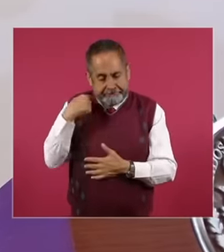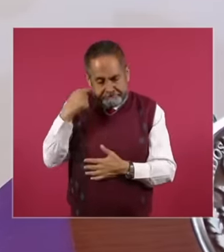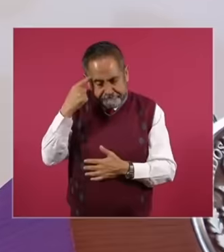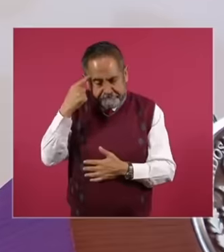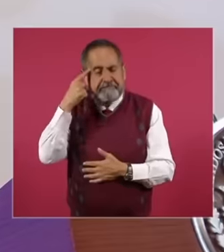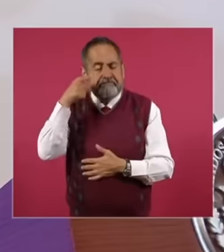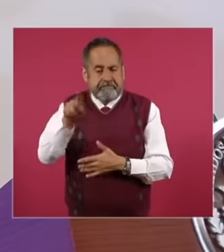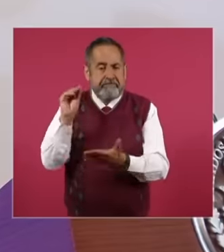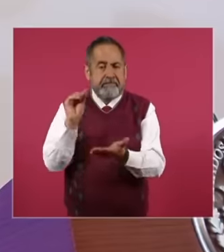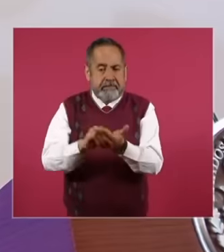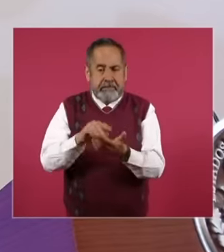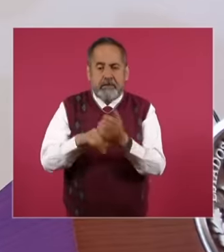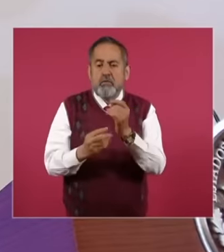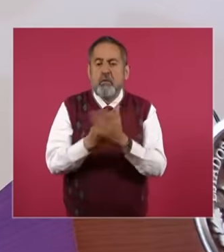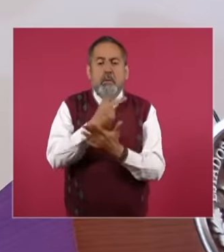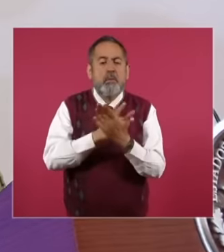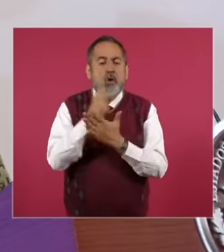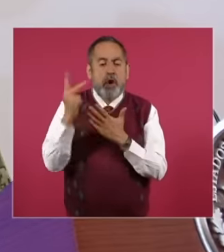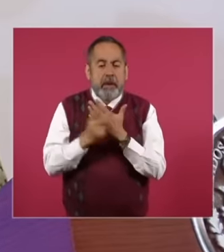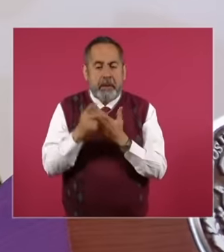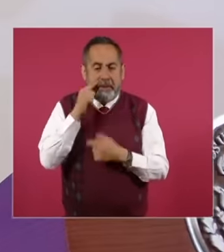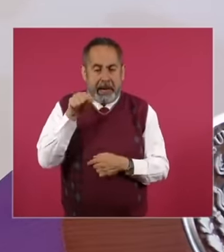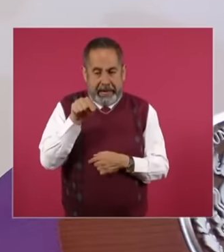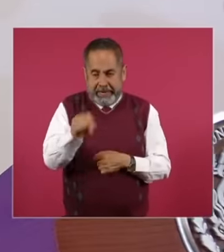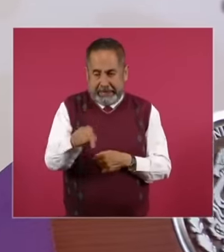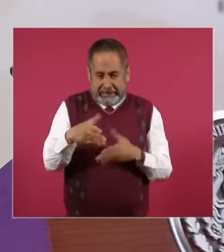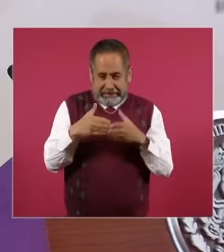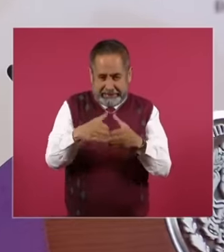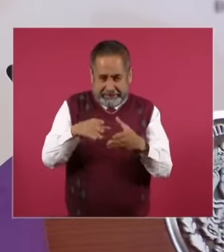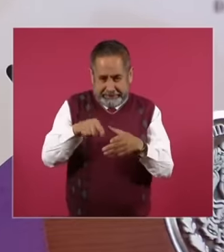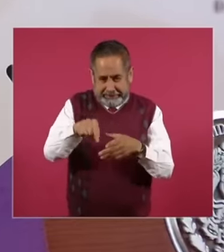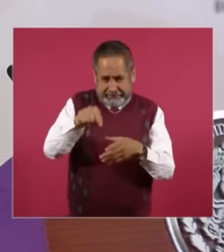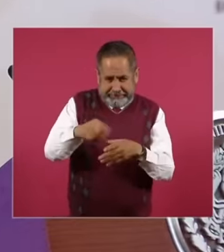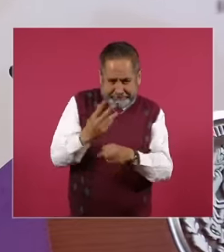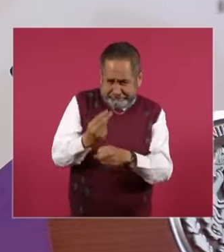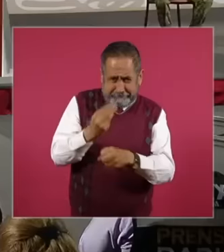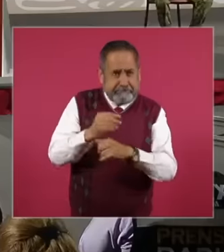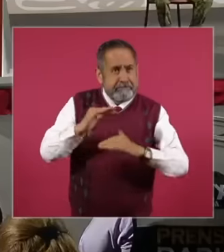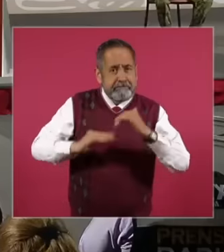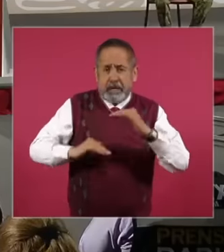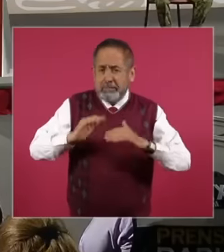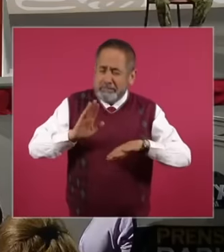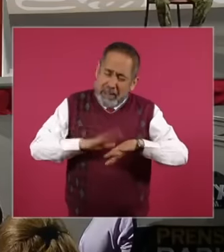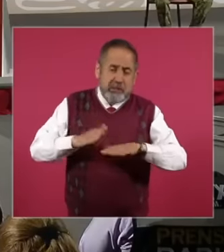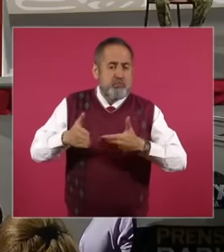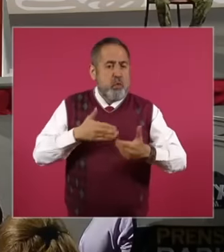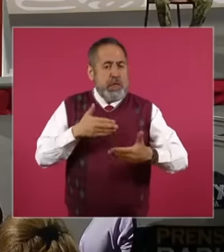for the modernization of our units this was carried out in three lines